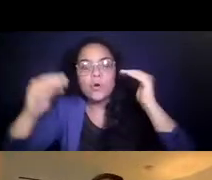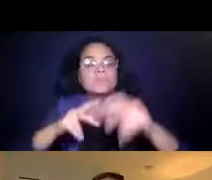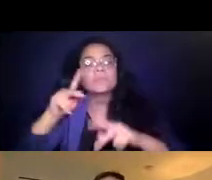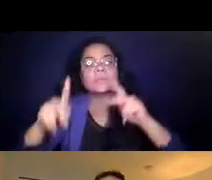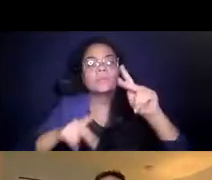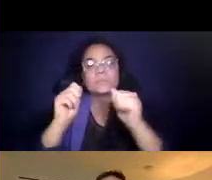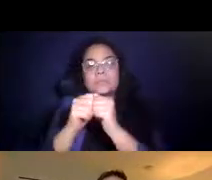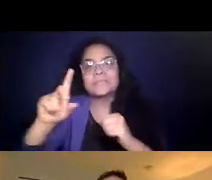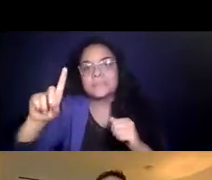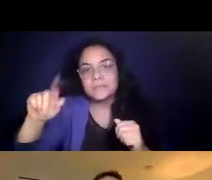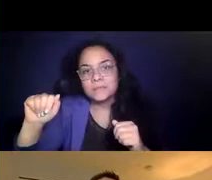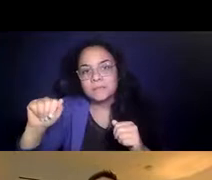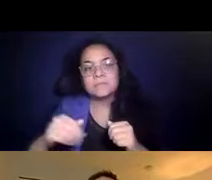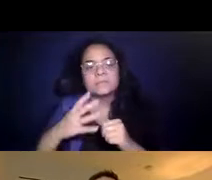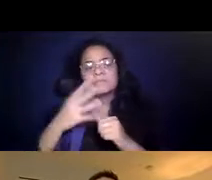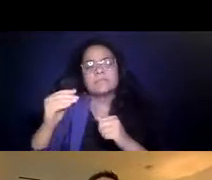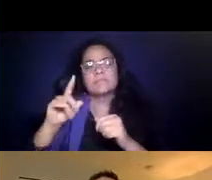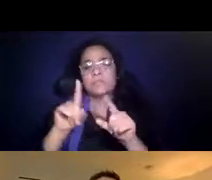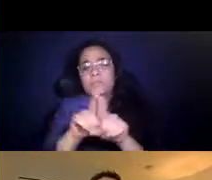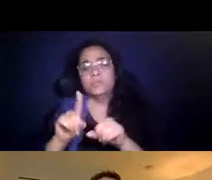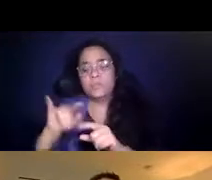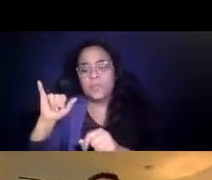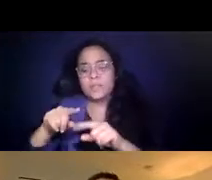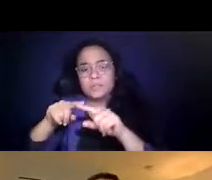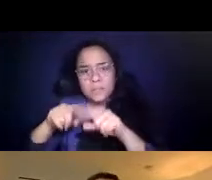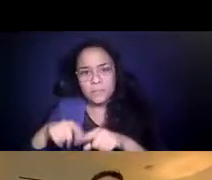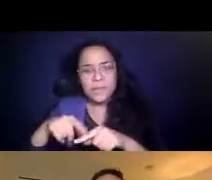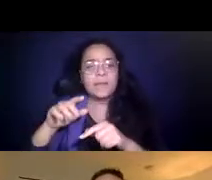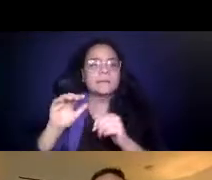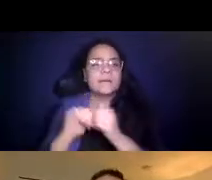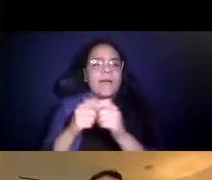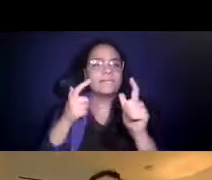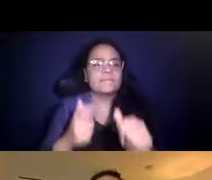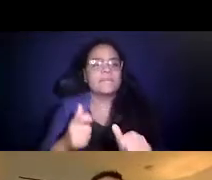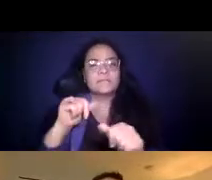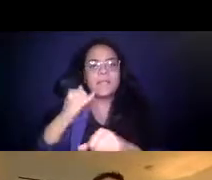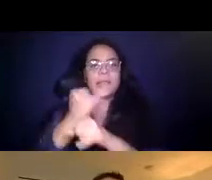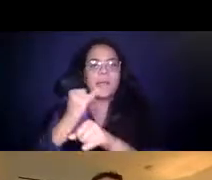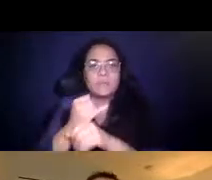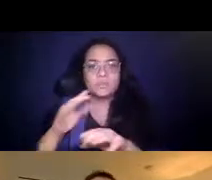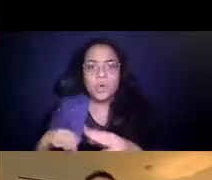14:20:42 disabilities, and it depends on how fast those campuses open and students return.